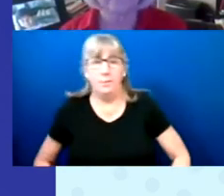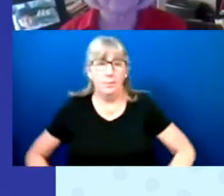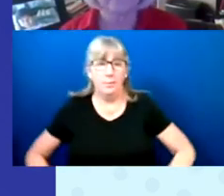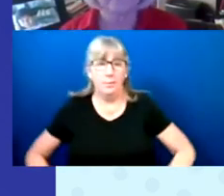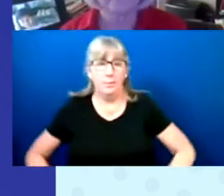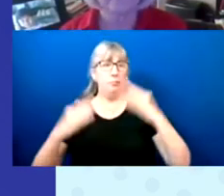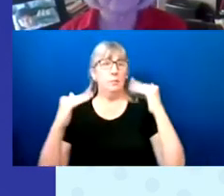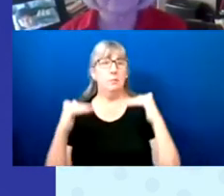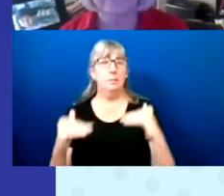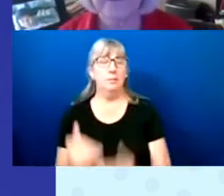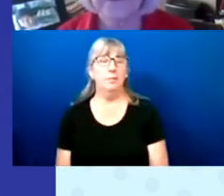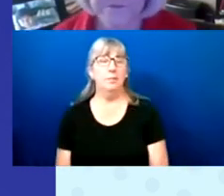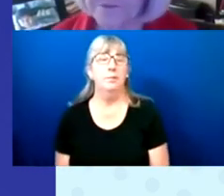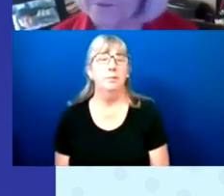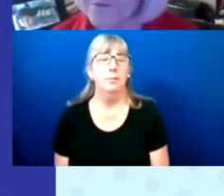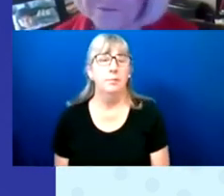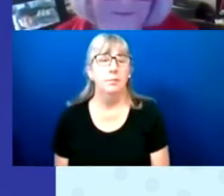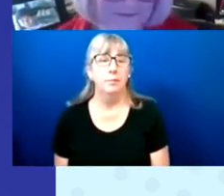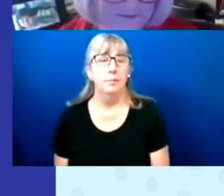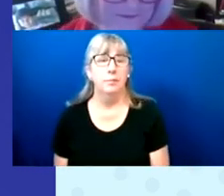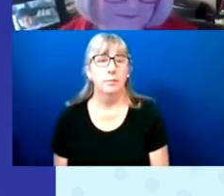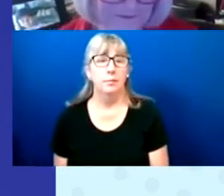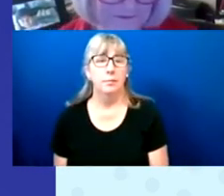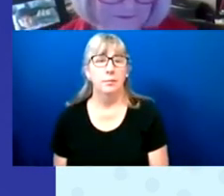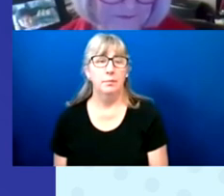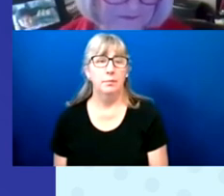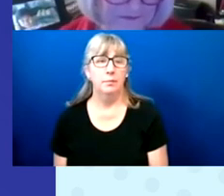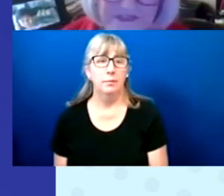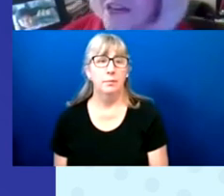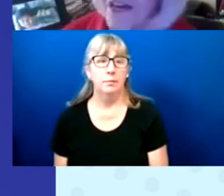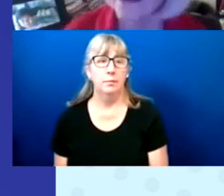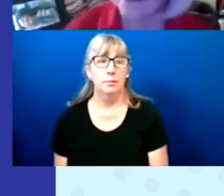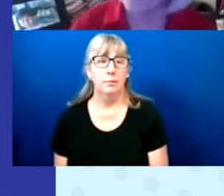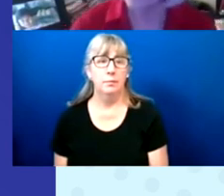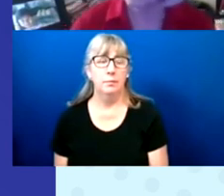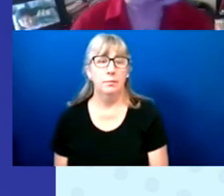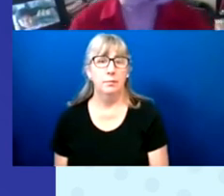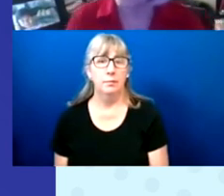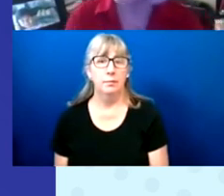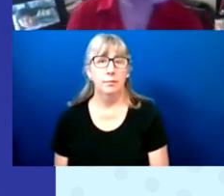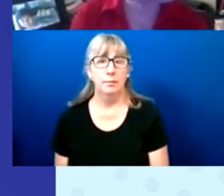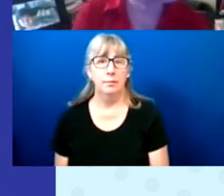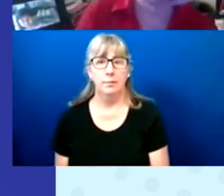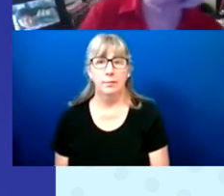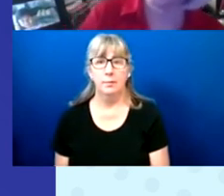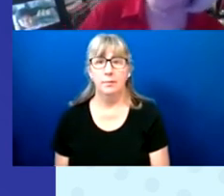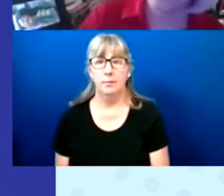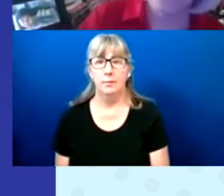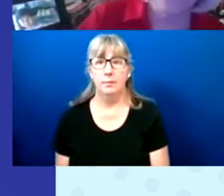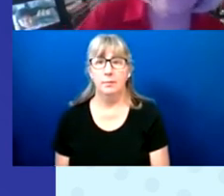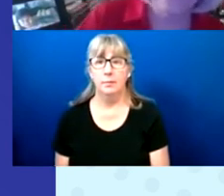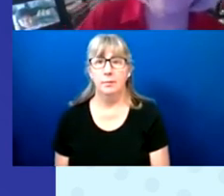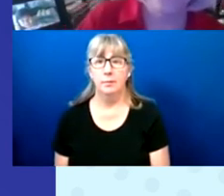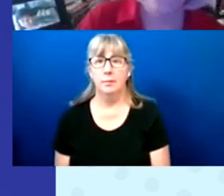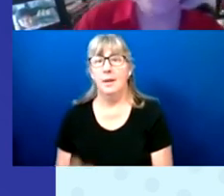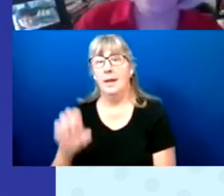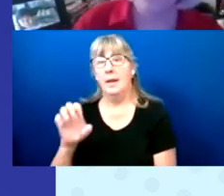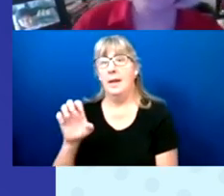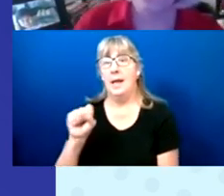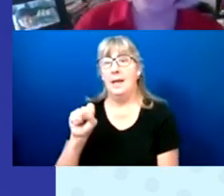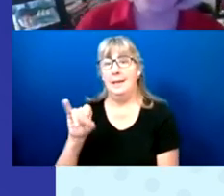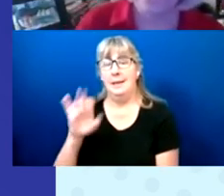I'll take it over from here.